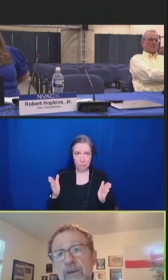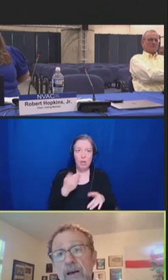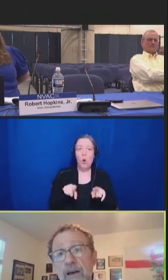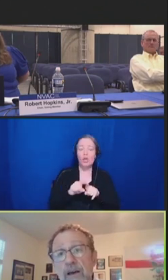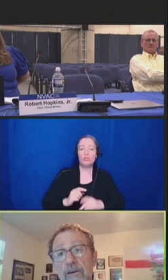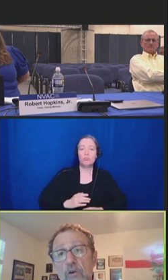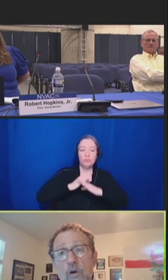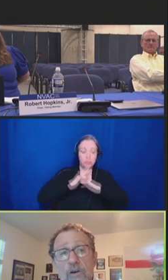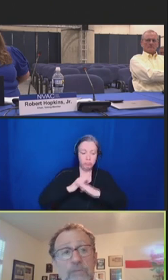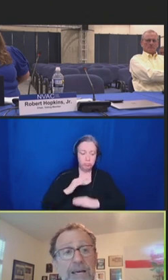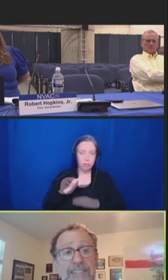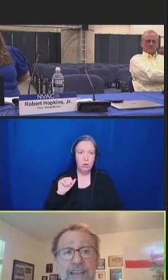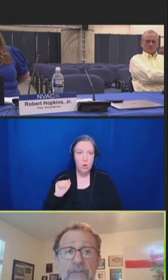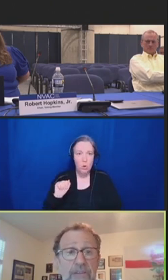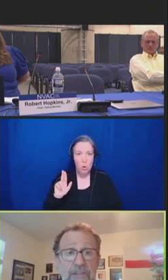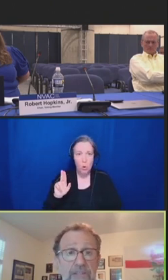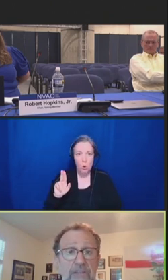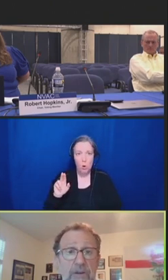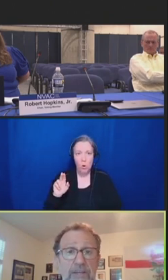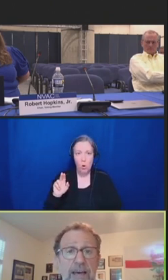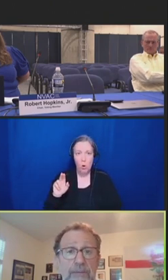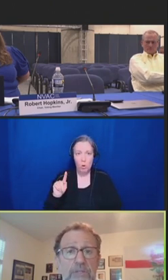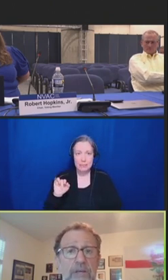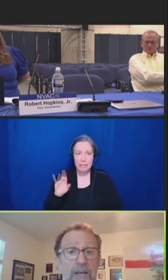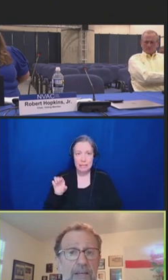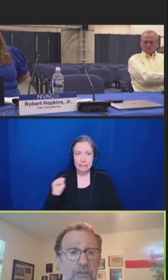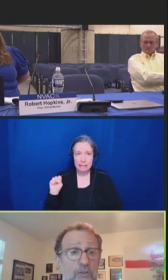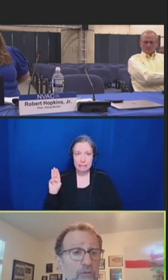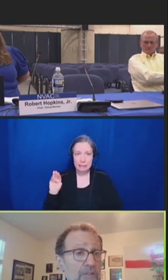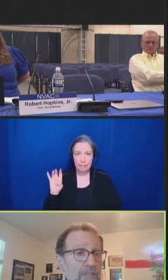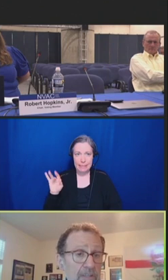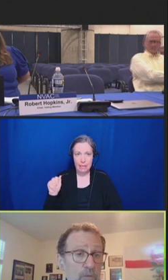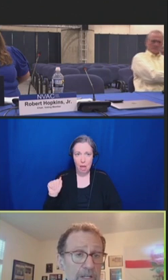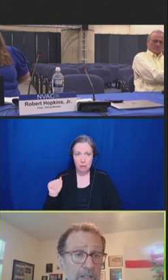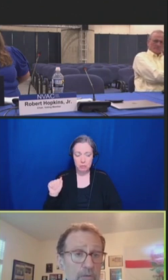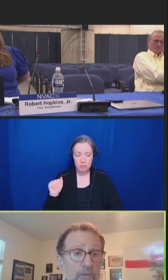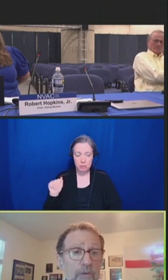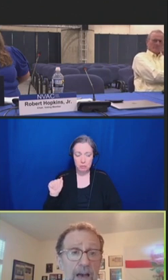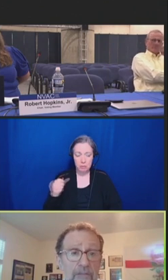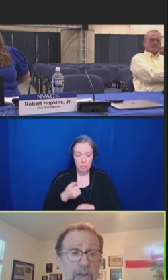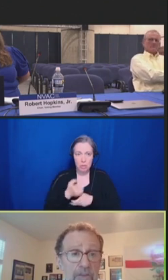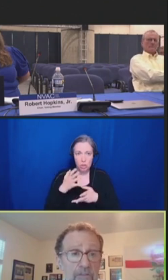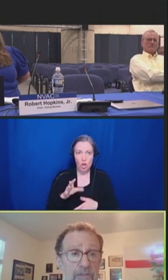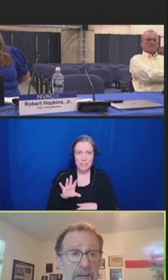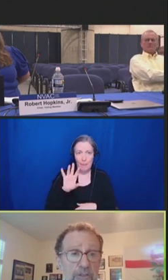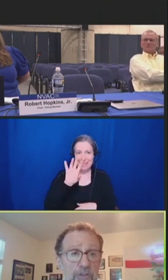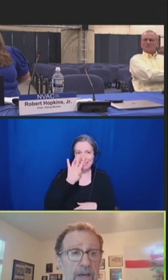caused by seven of the serotypes in children 6 weeks through 5 years of age.